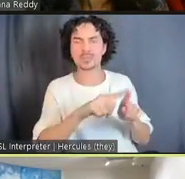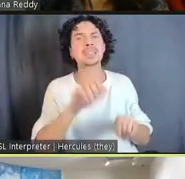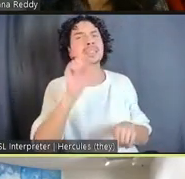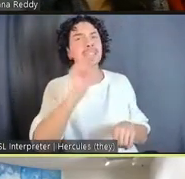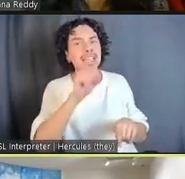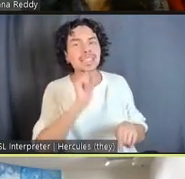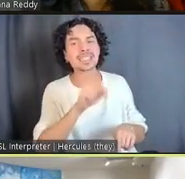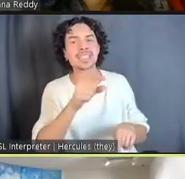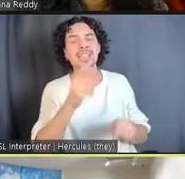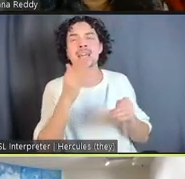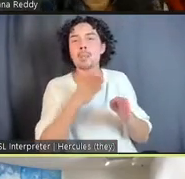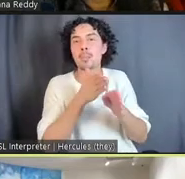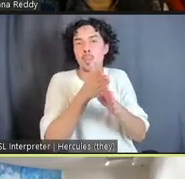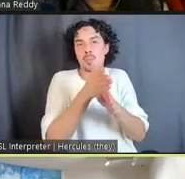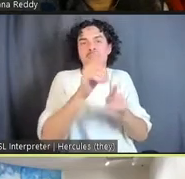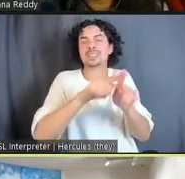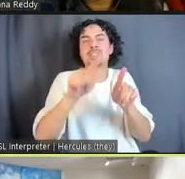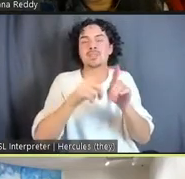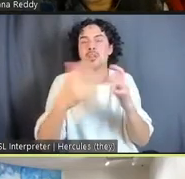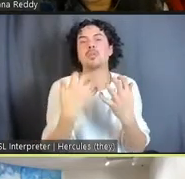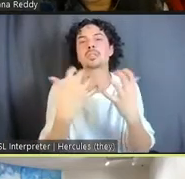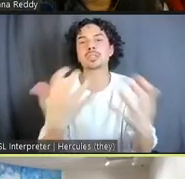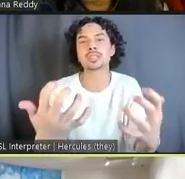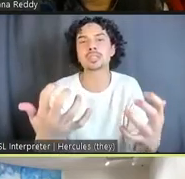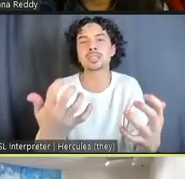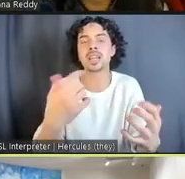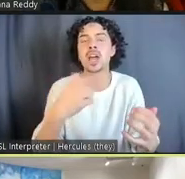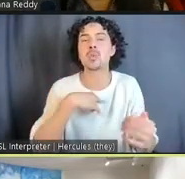audiences, but in writing the book, I was writing for the people who share it